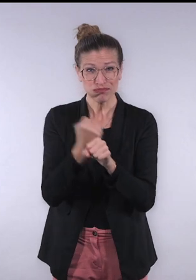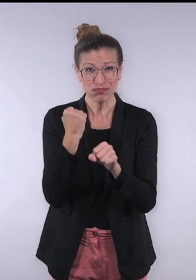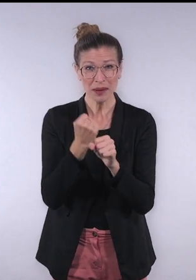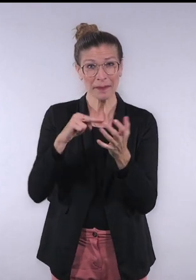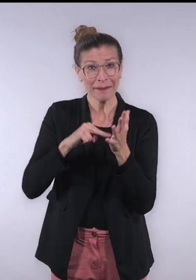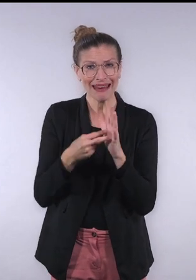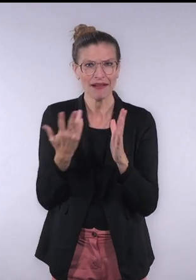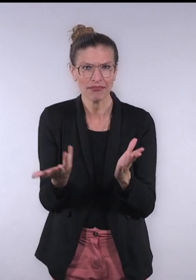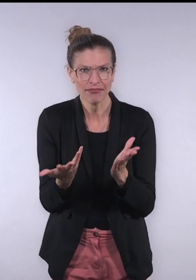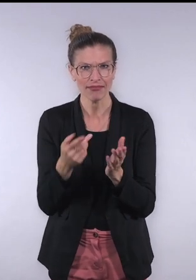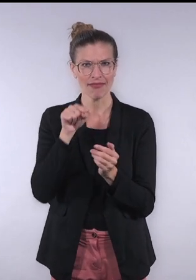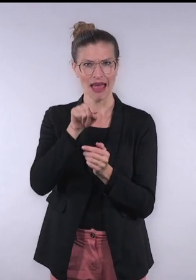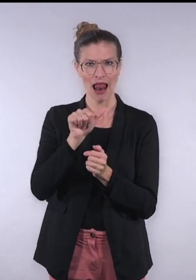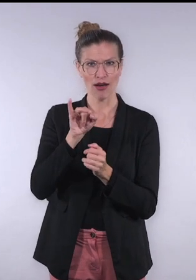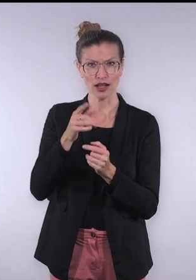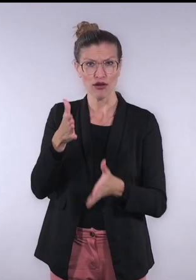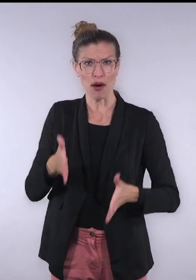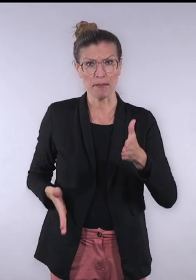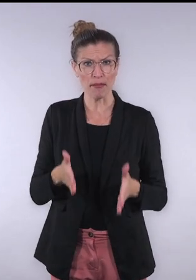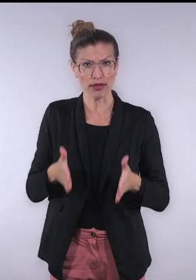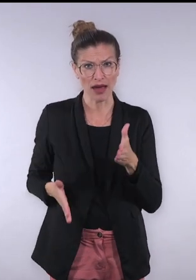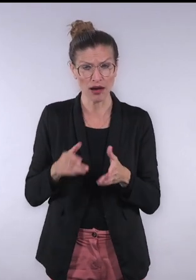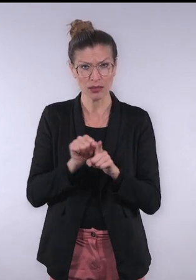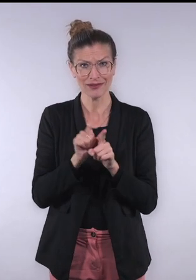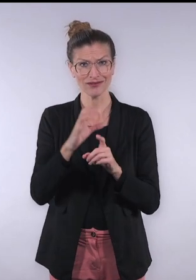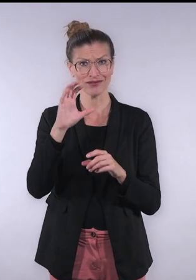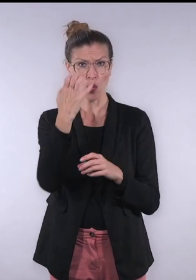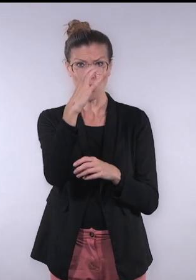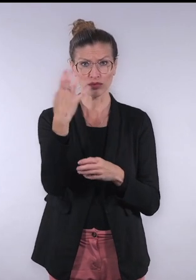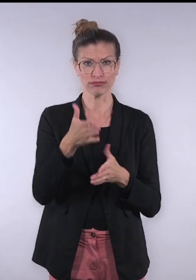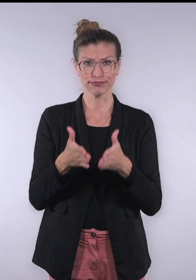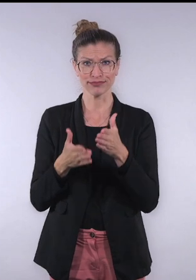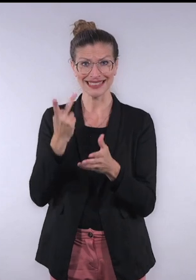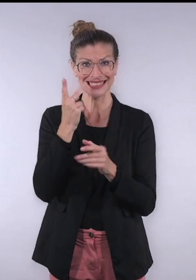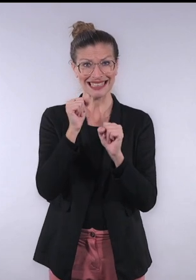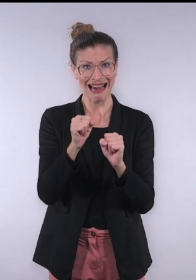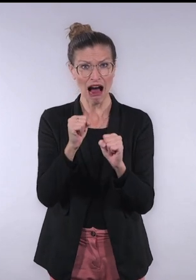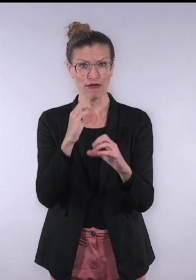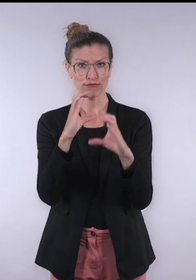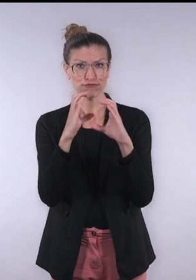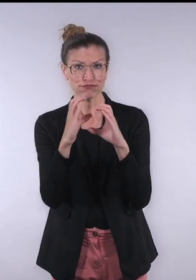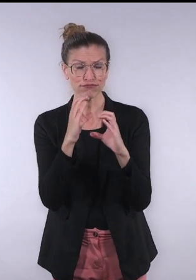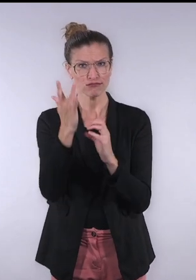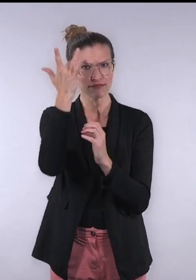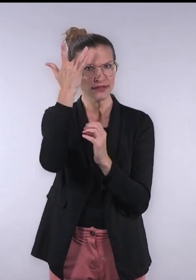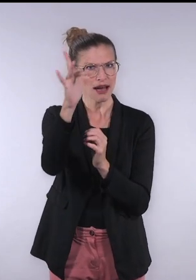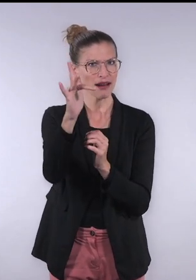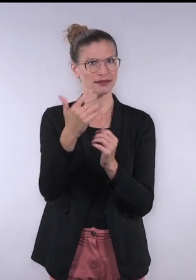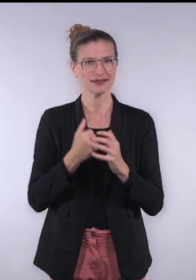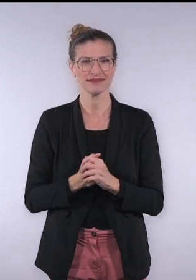This means that Alana can sit in a robot, on a mobile phone device. With recent advancements in artificial intelligence, users